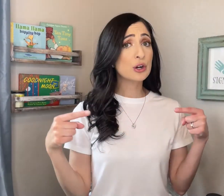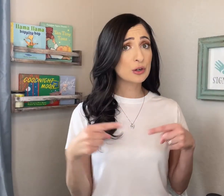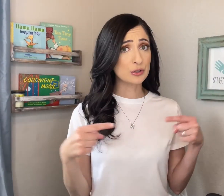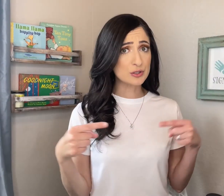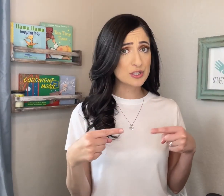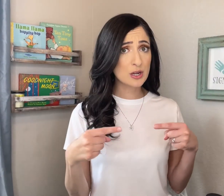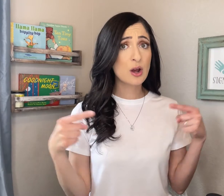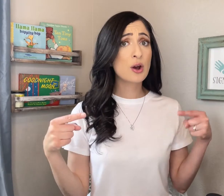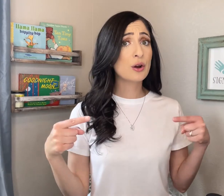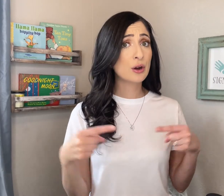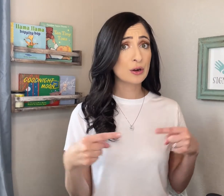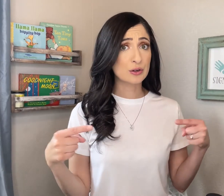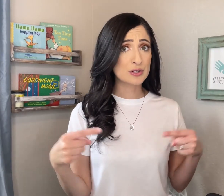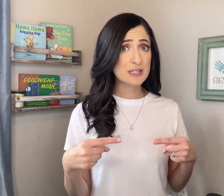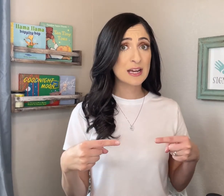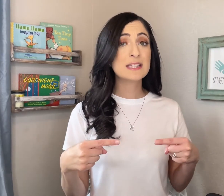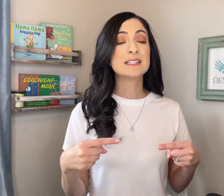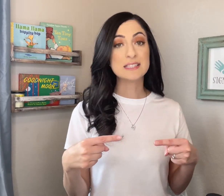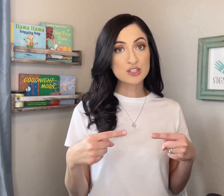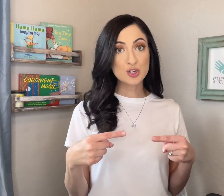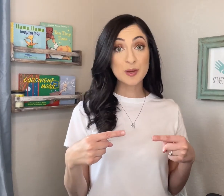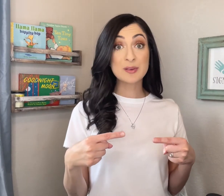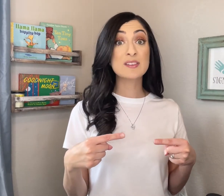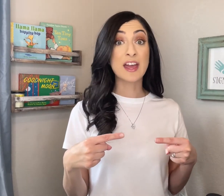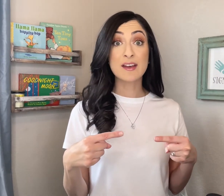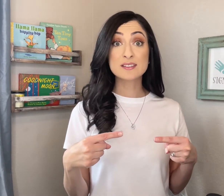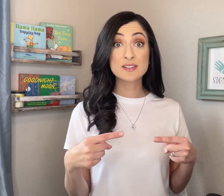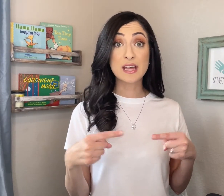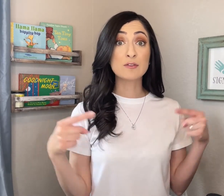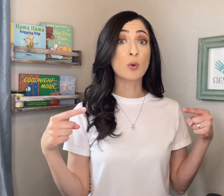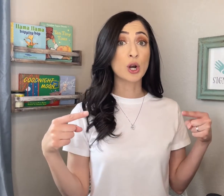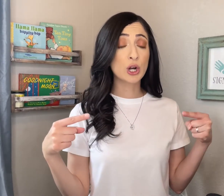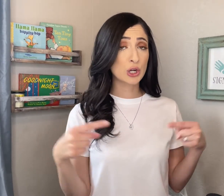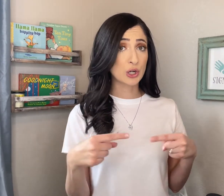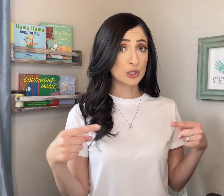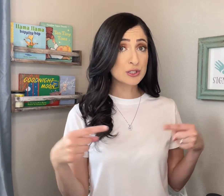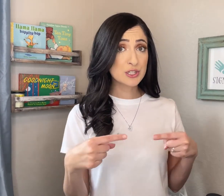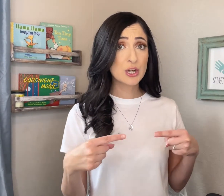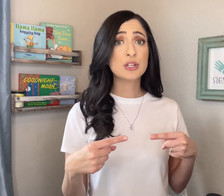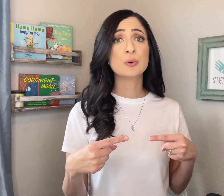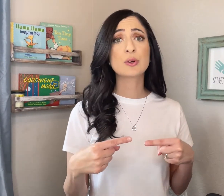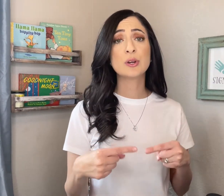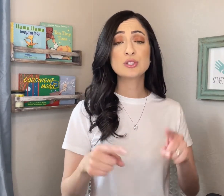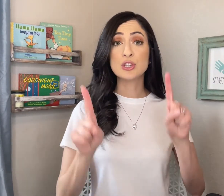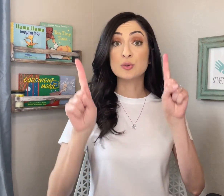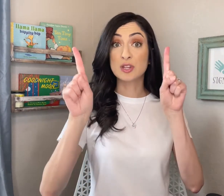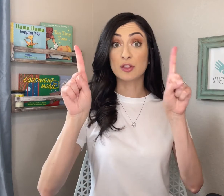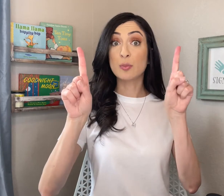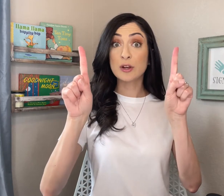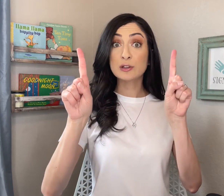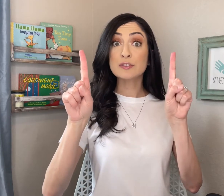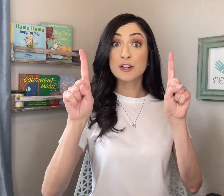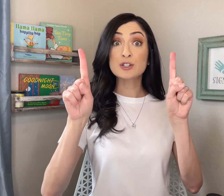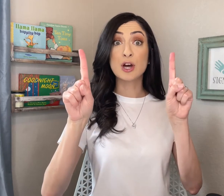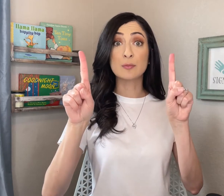HURT. HURT. To teach your baby the ASL sign for HURT, you are going to use the pointer fingers on both